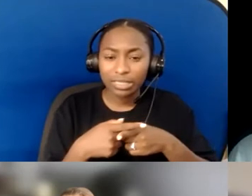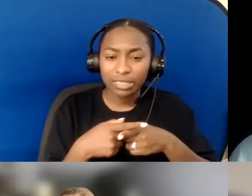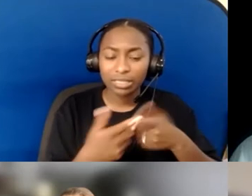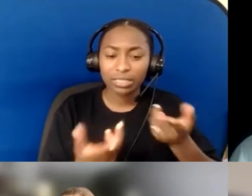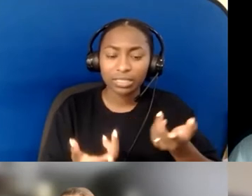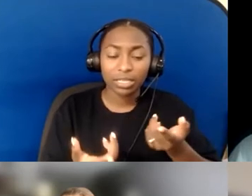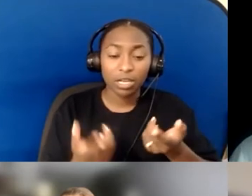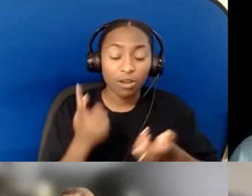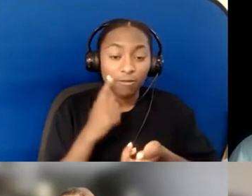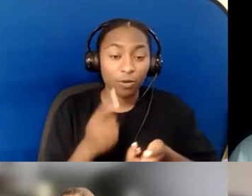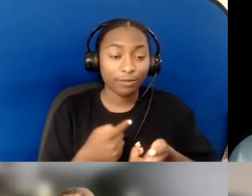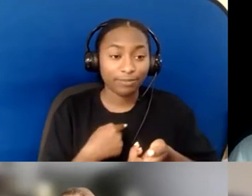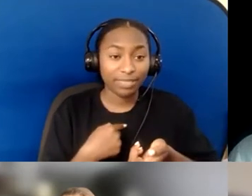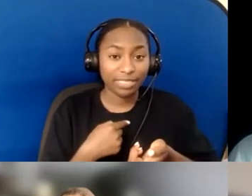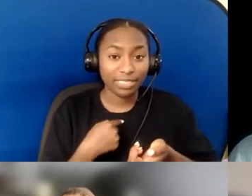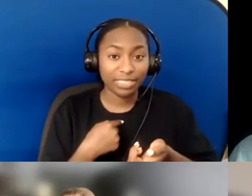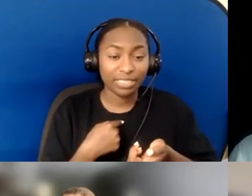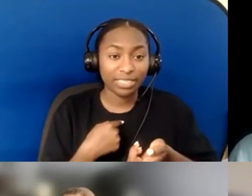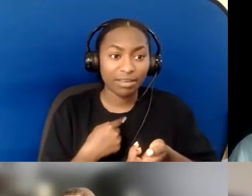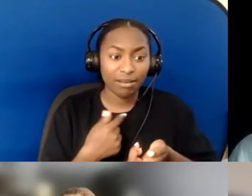between what I want to accomplish